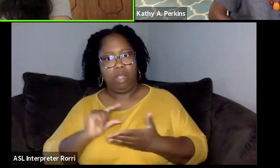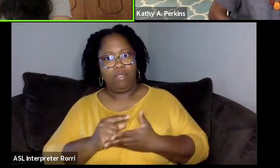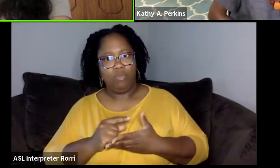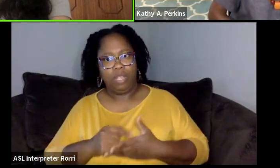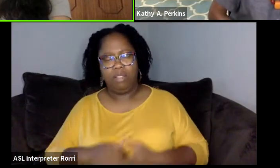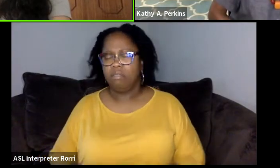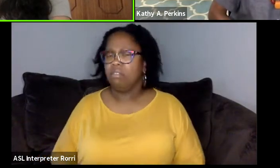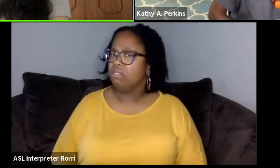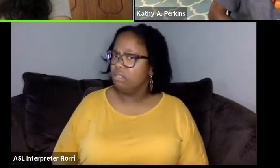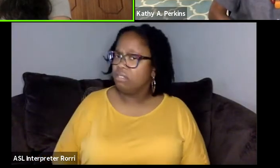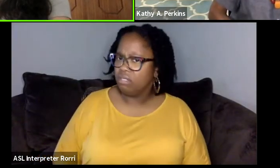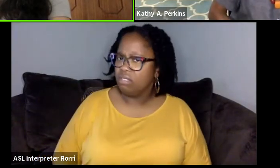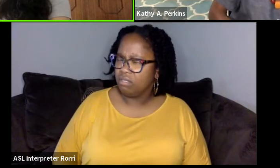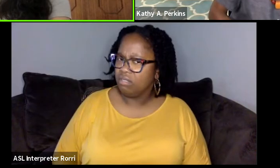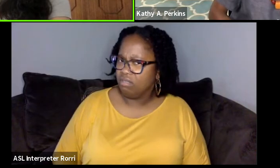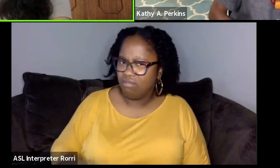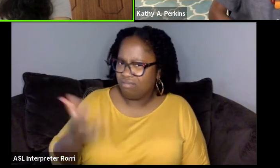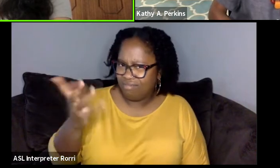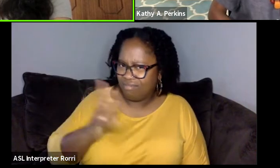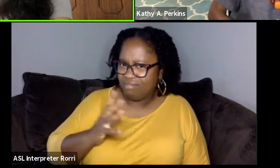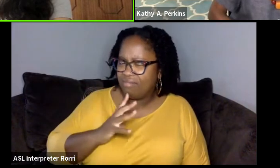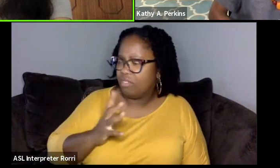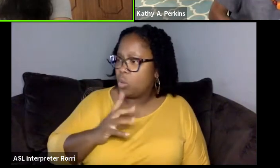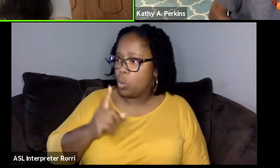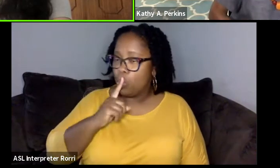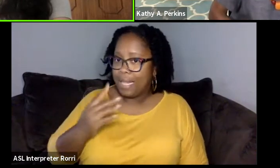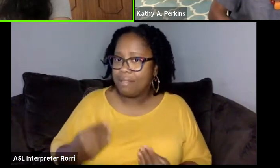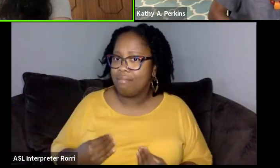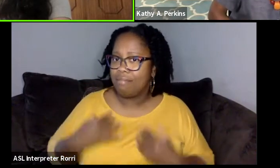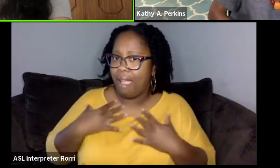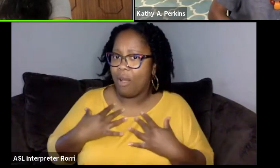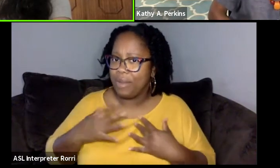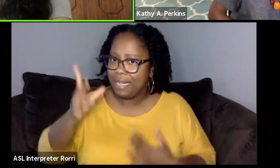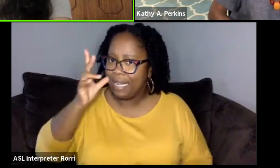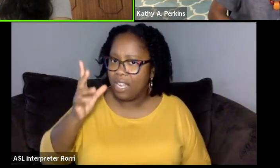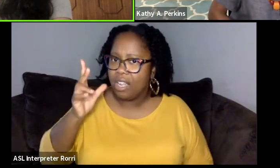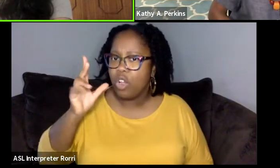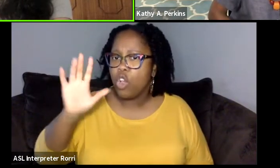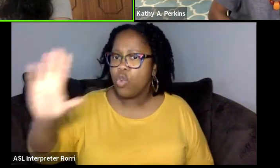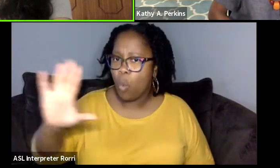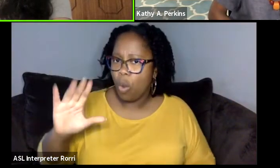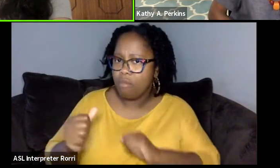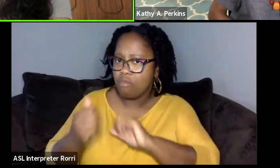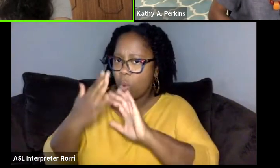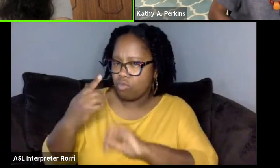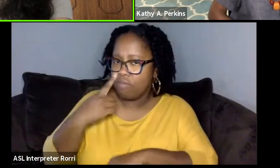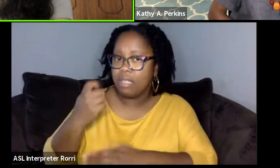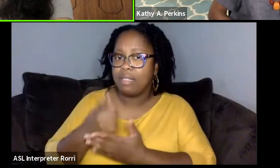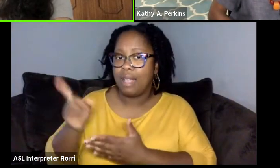I mean, it's really inspiring to hear your approach towards this as well. Because last week we had the Dr. Lulu